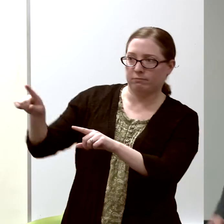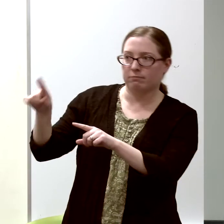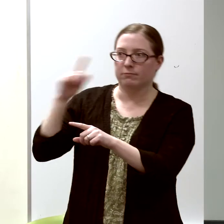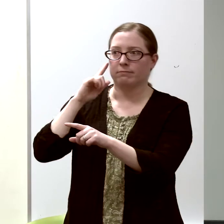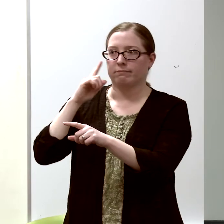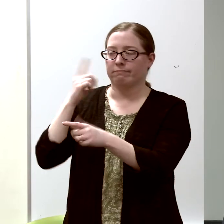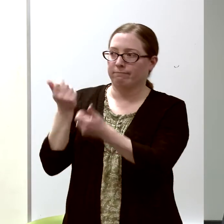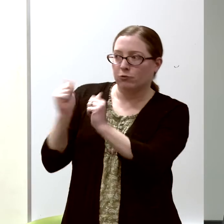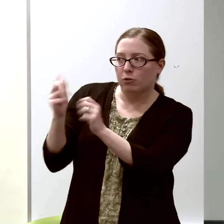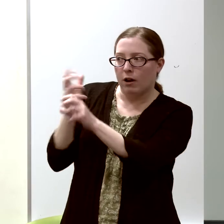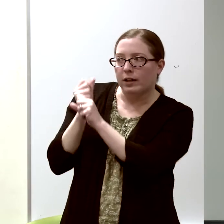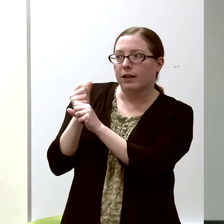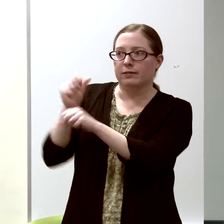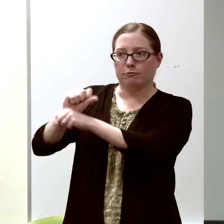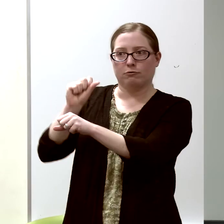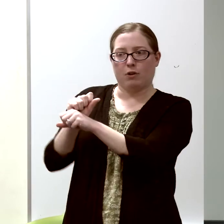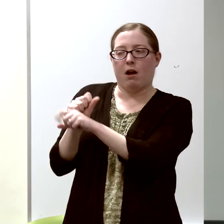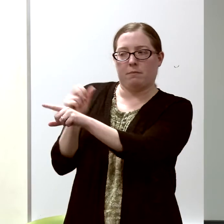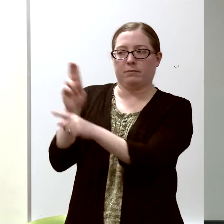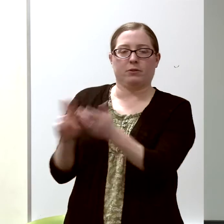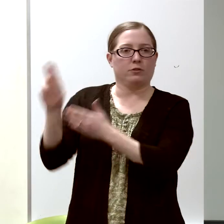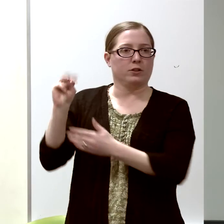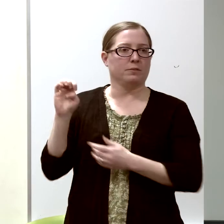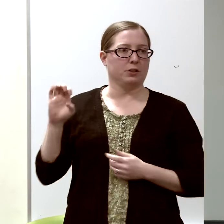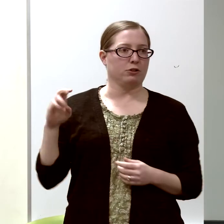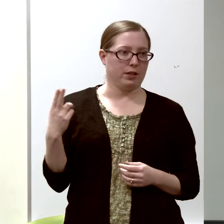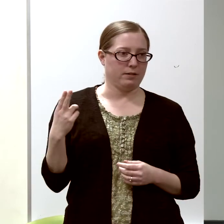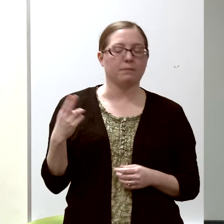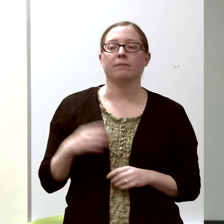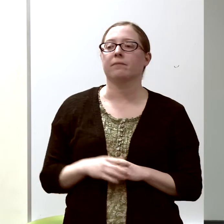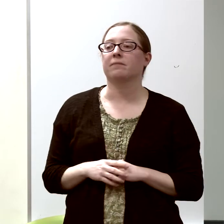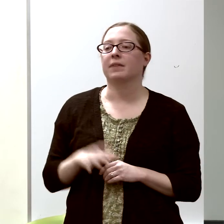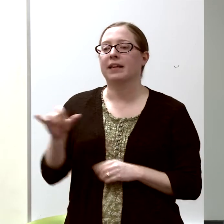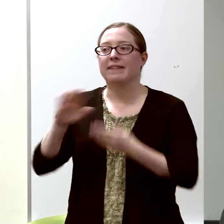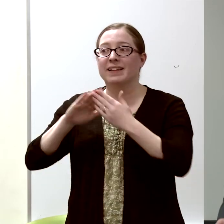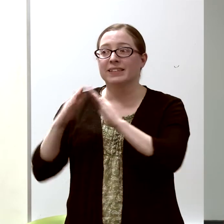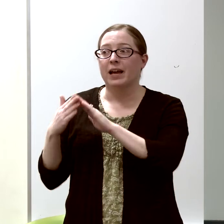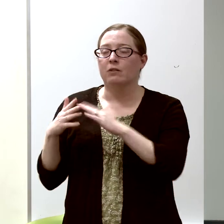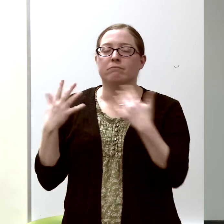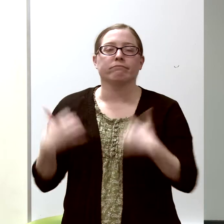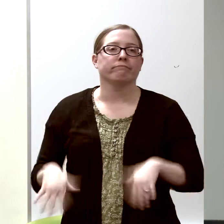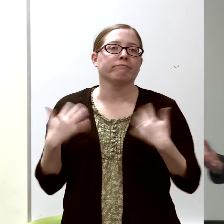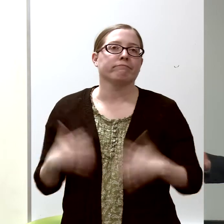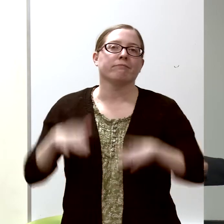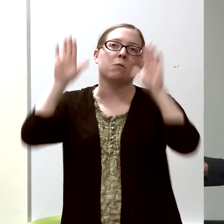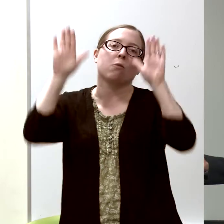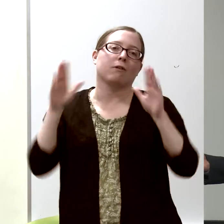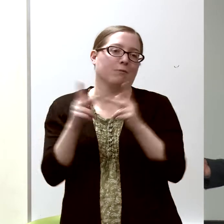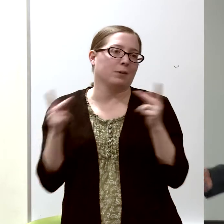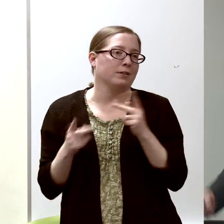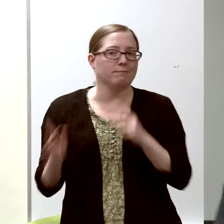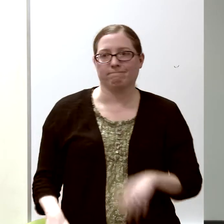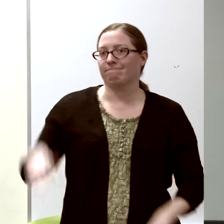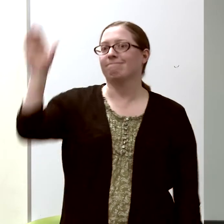at the University of Michigan, and Ann Arbor was a spectacular place to grow up.